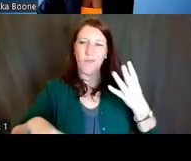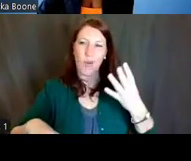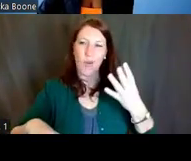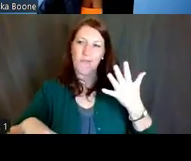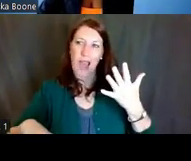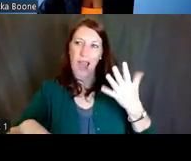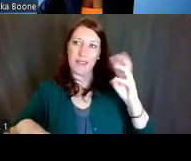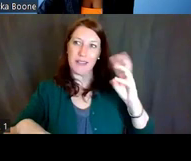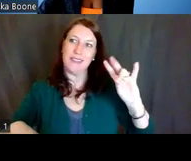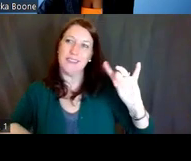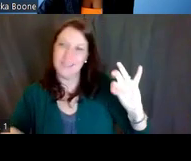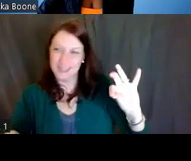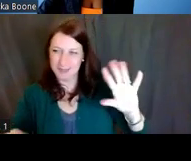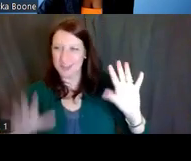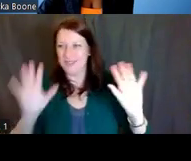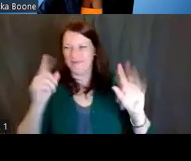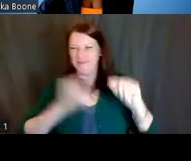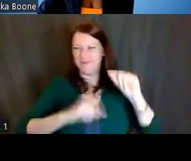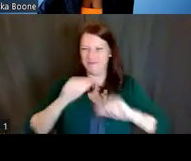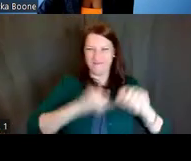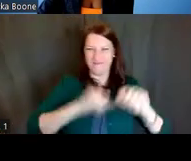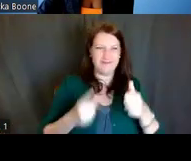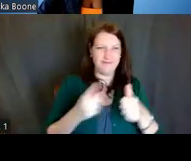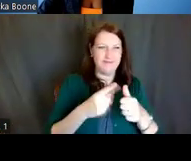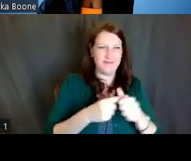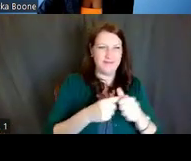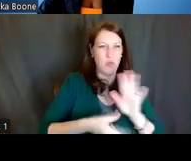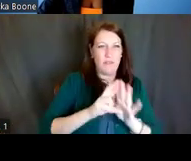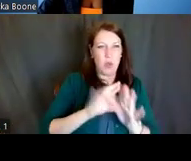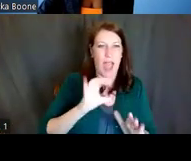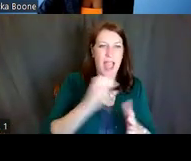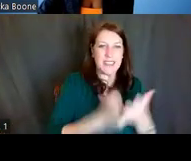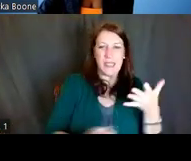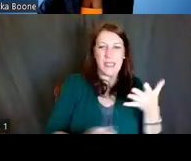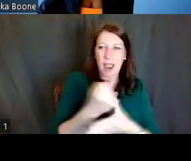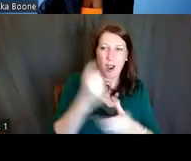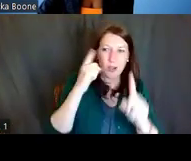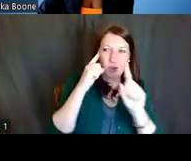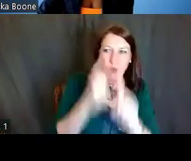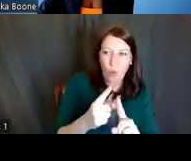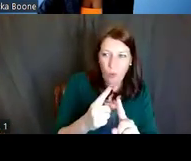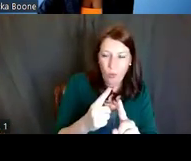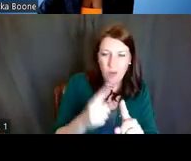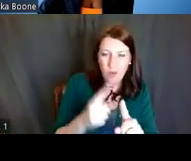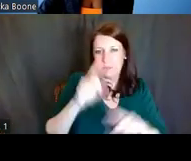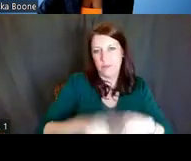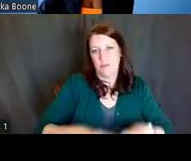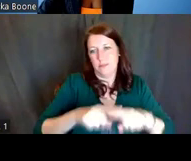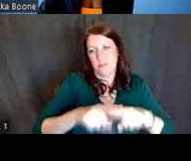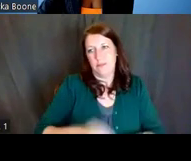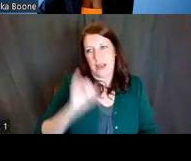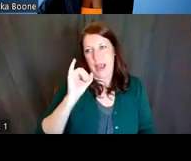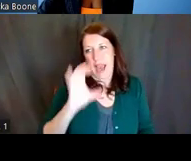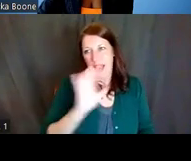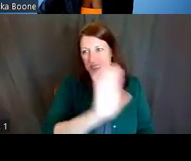The first thing is to review IC priorities and goals. They will differ according to ICs. The one thing you do not want to do